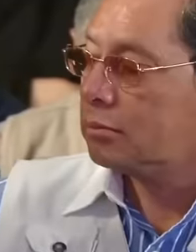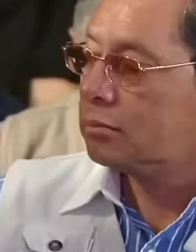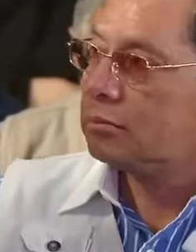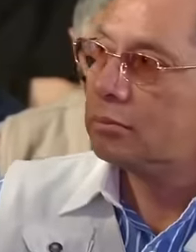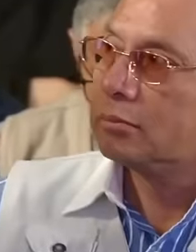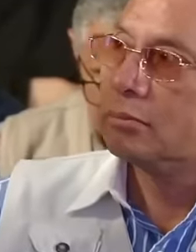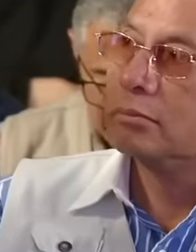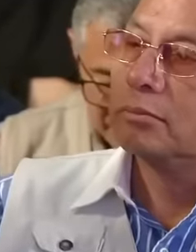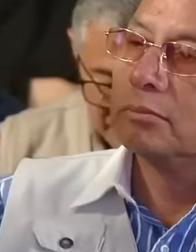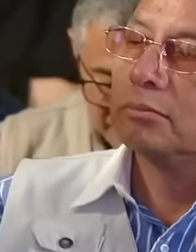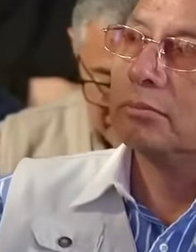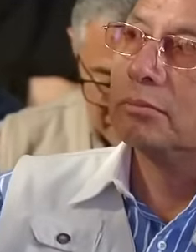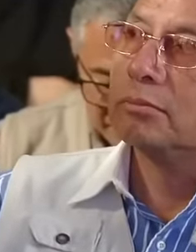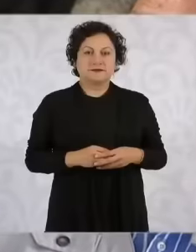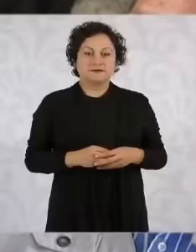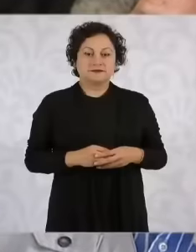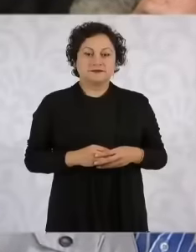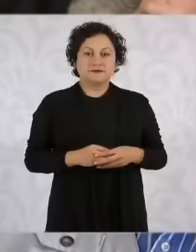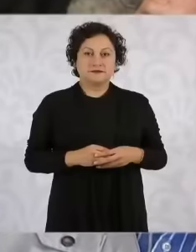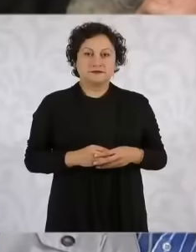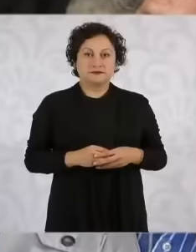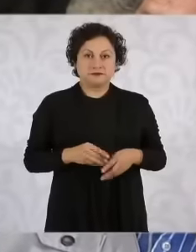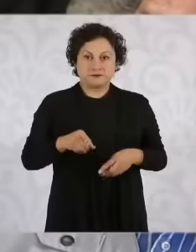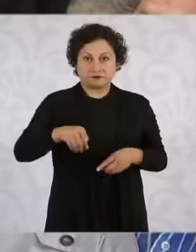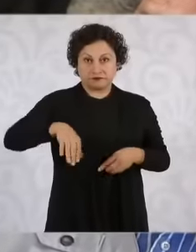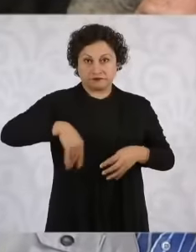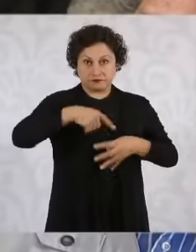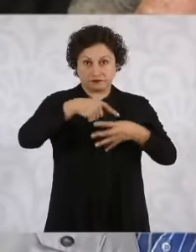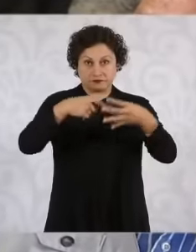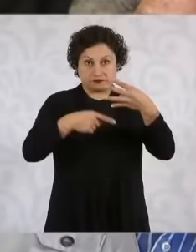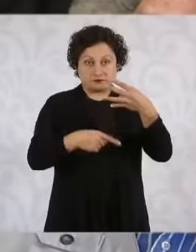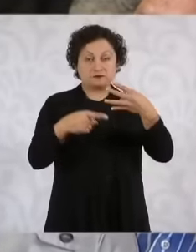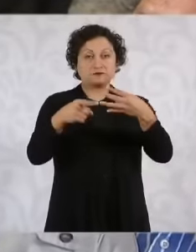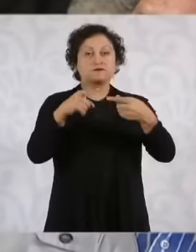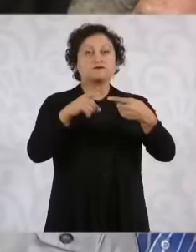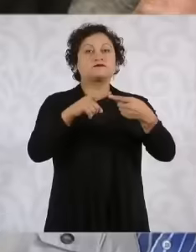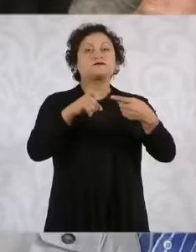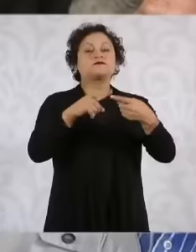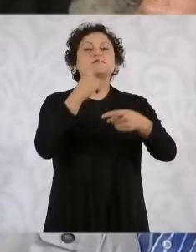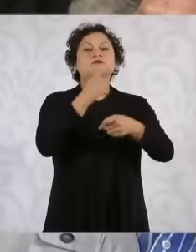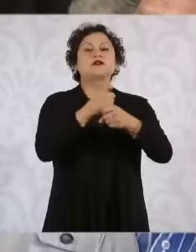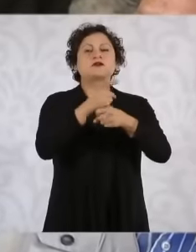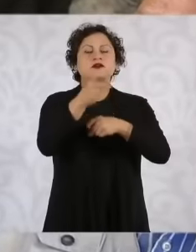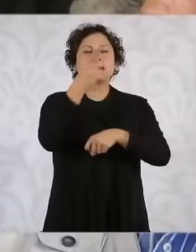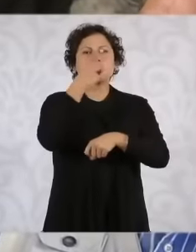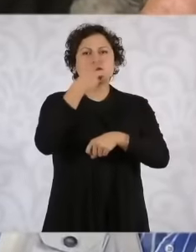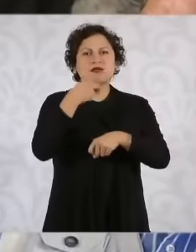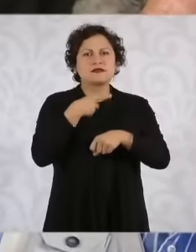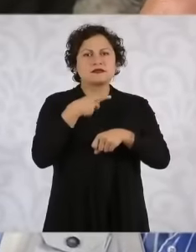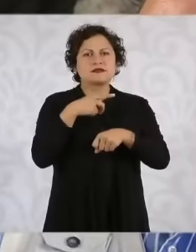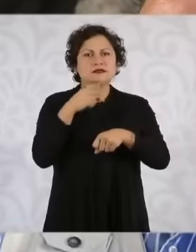the first one that raises is to address the causes, if you could expand a little on what they would be,